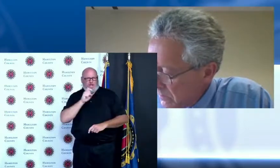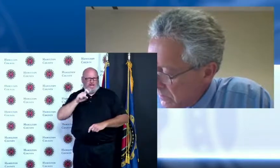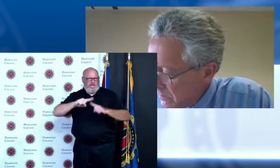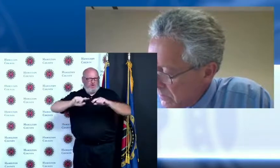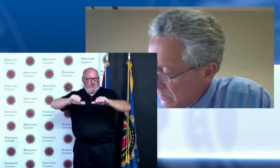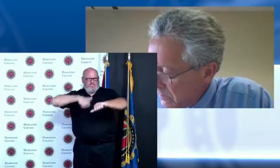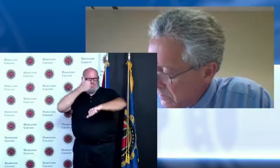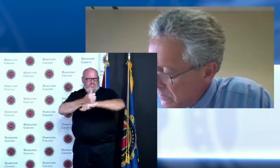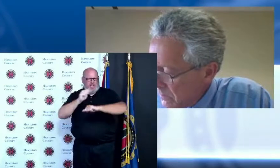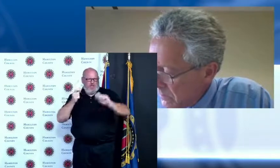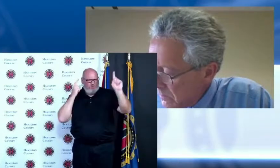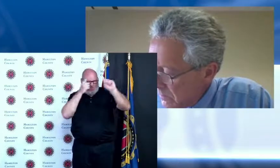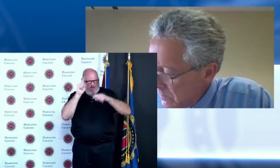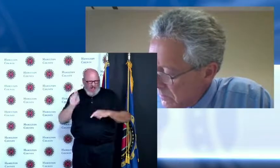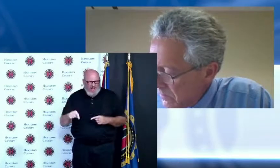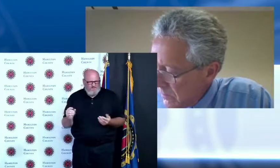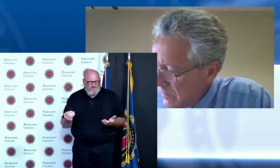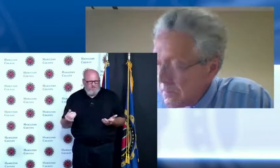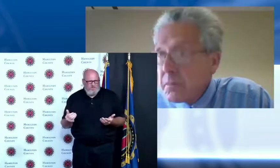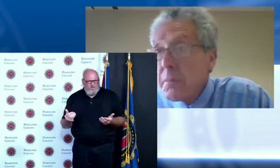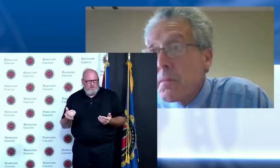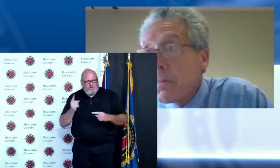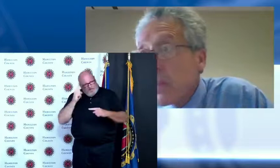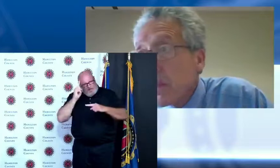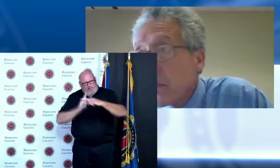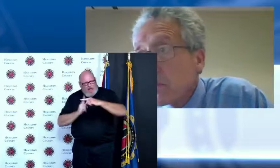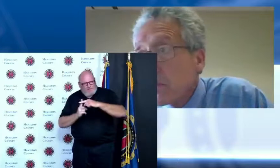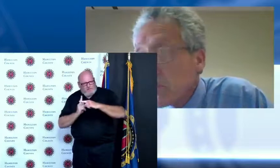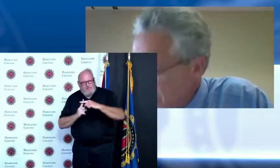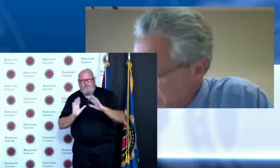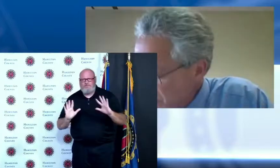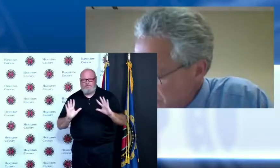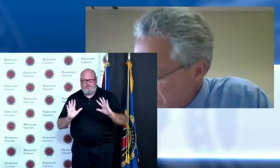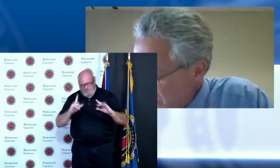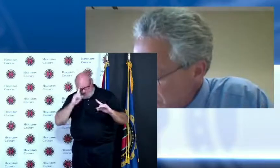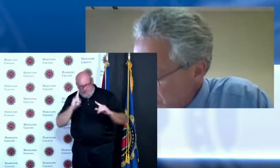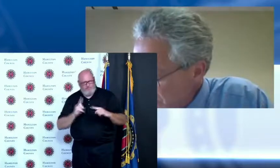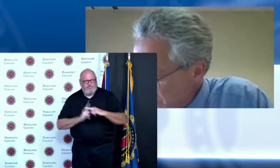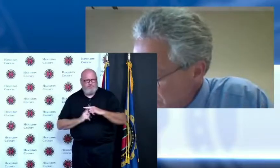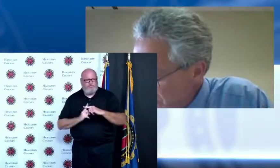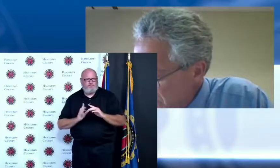vaccinated so you know Greg has this great chart and he clearly doesn't have it with him today but